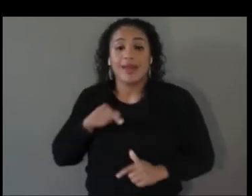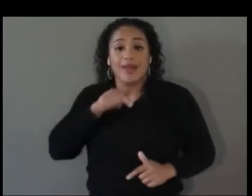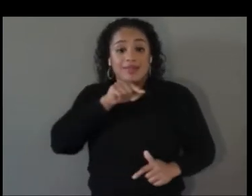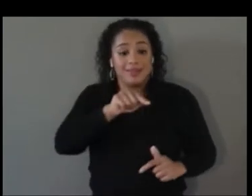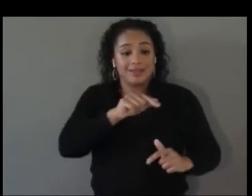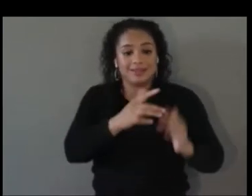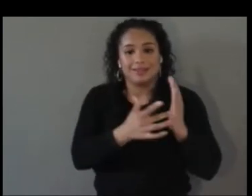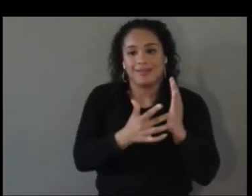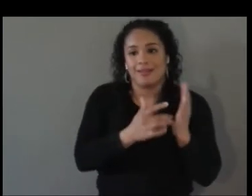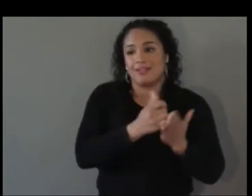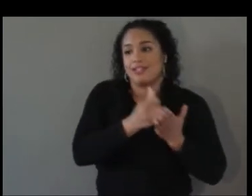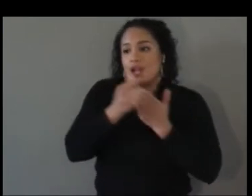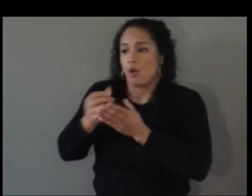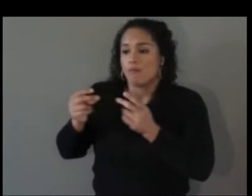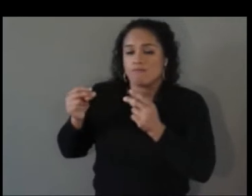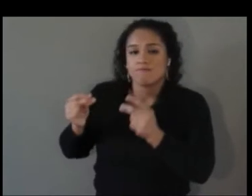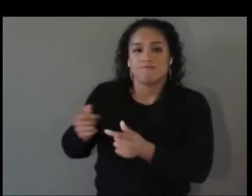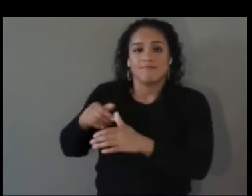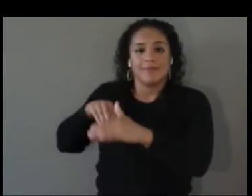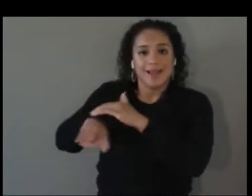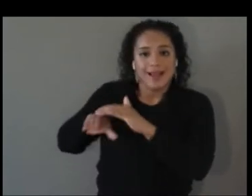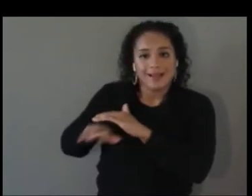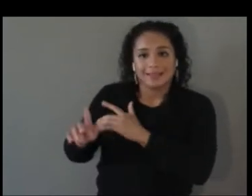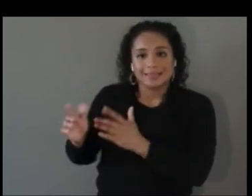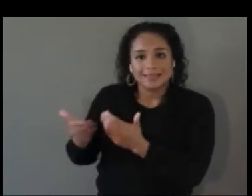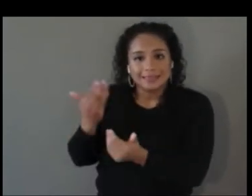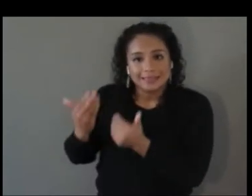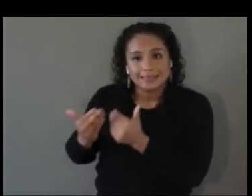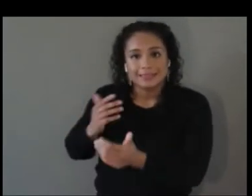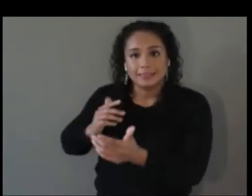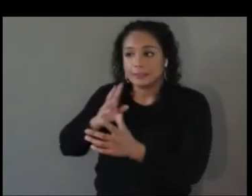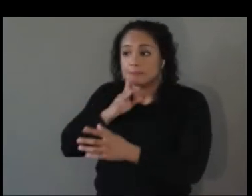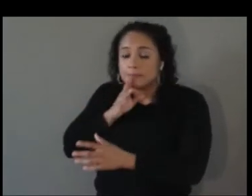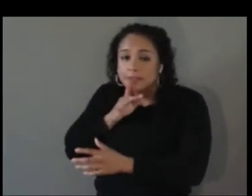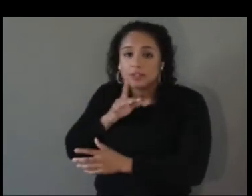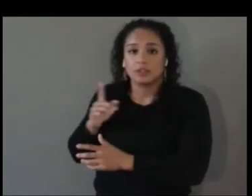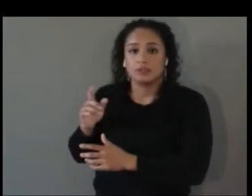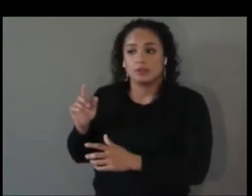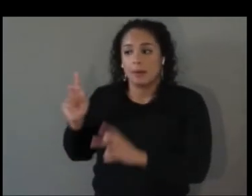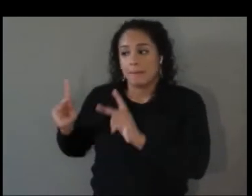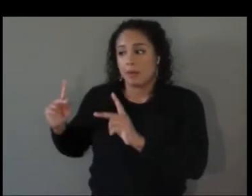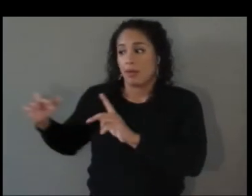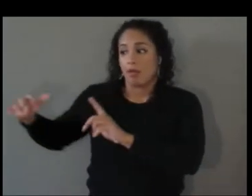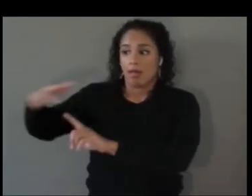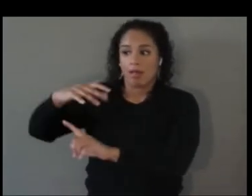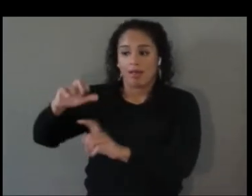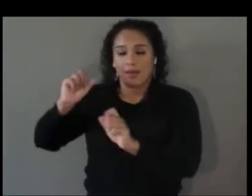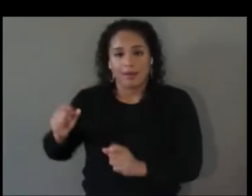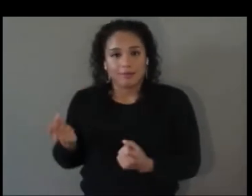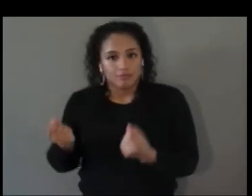speech that can be understood by people around them, and we're also designing it so that it has